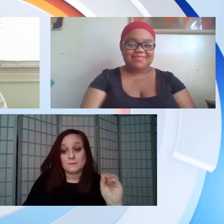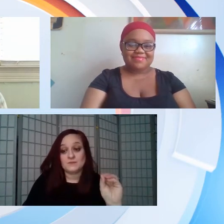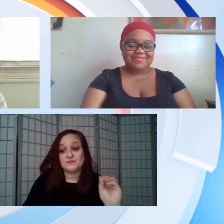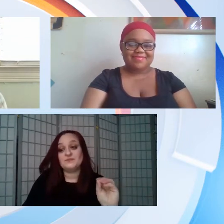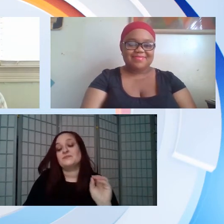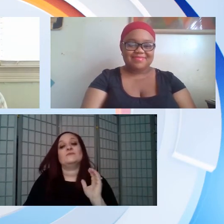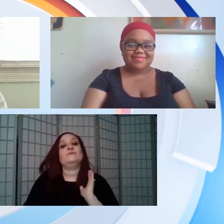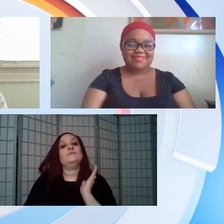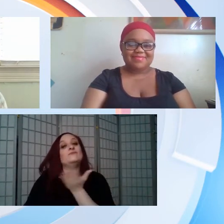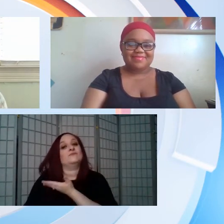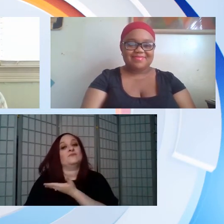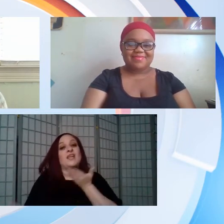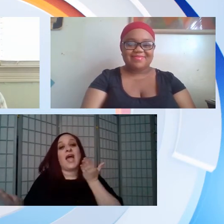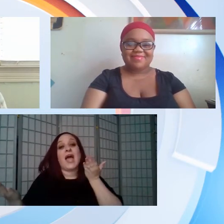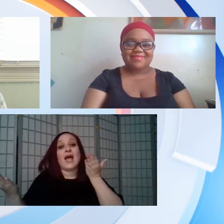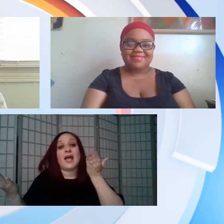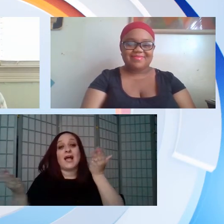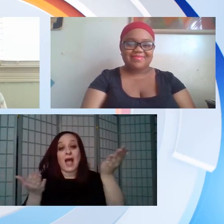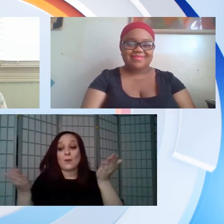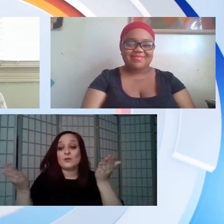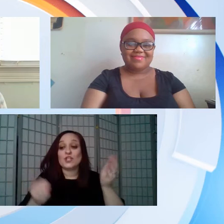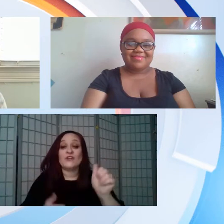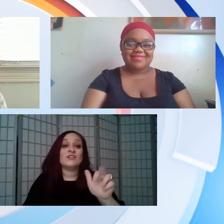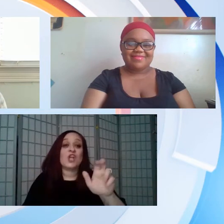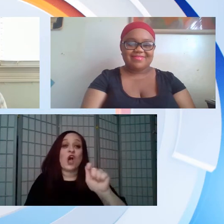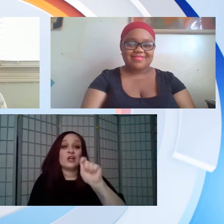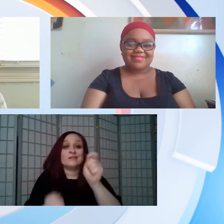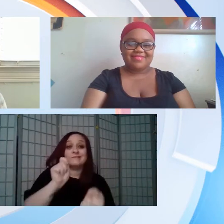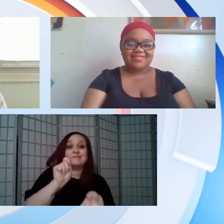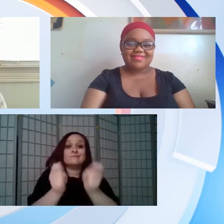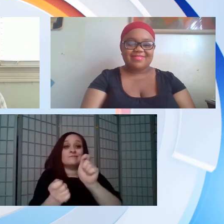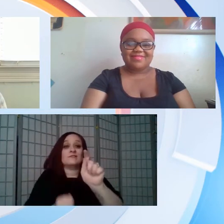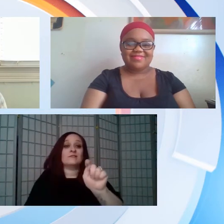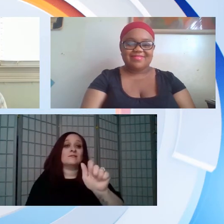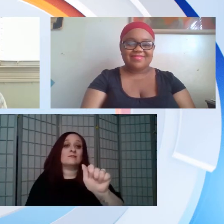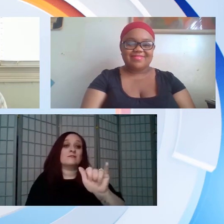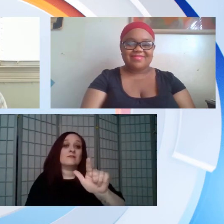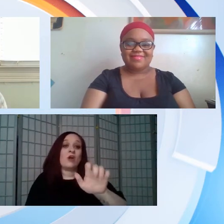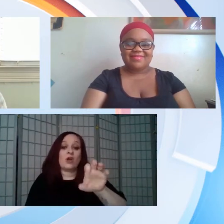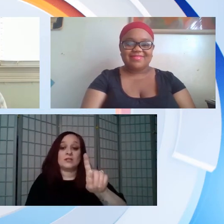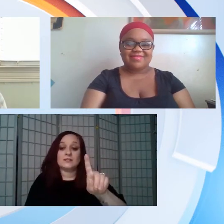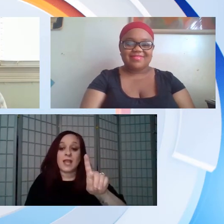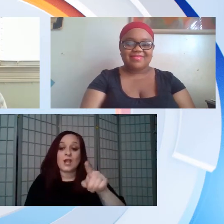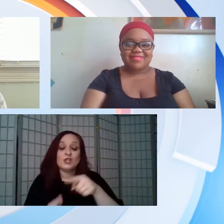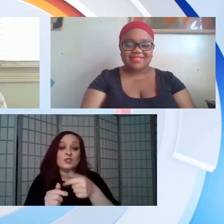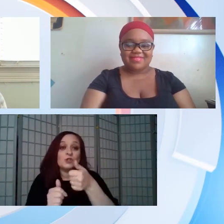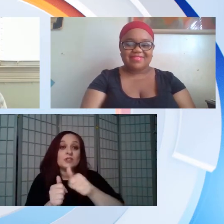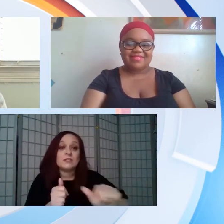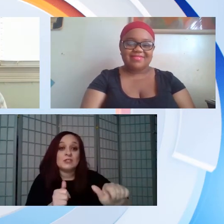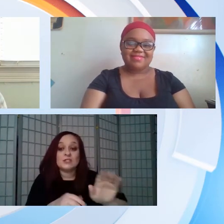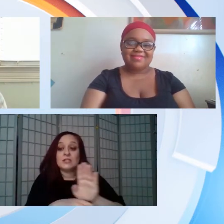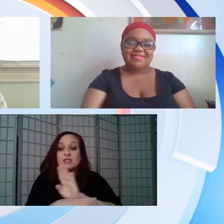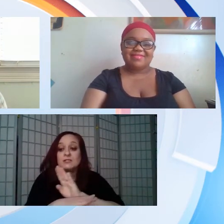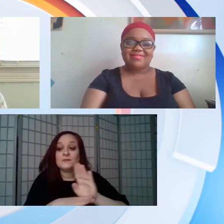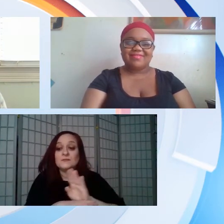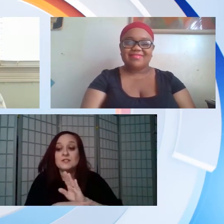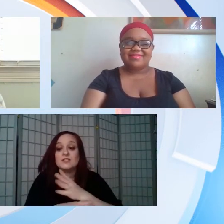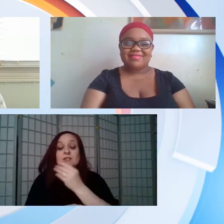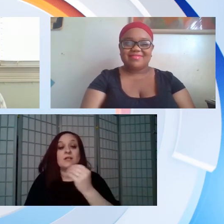their organization to the businesses there and our services are tailored specifically to the needs of